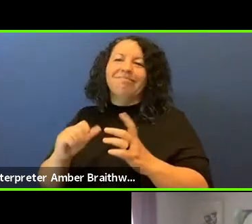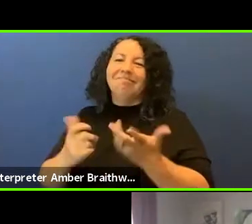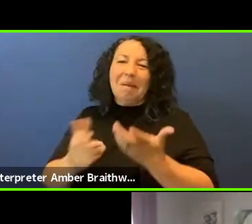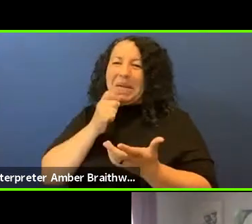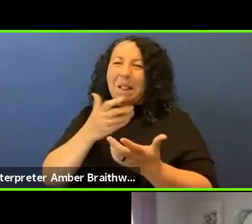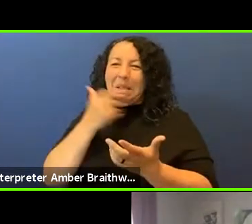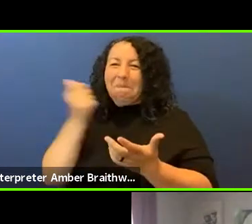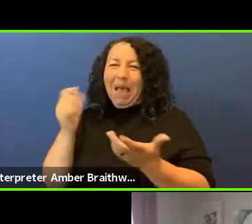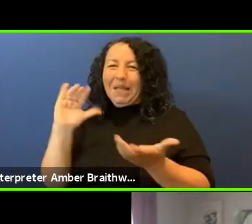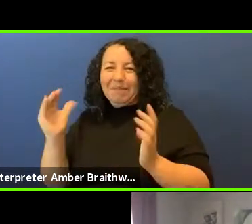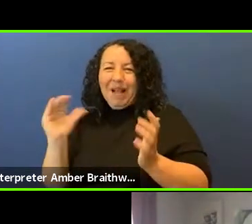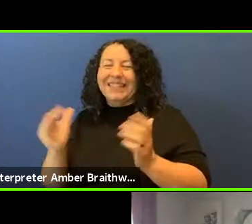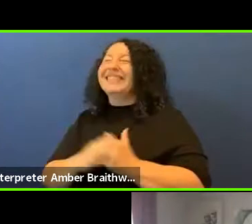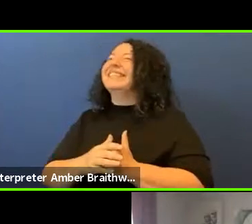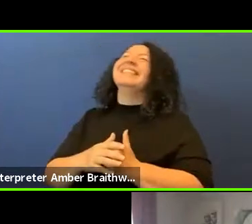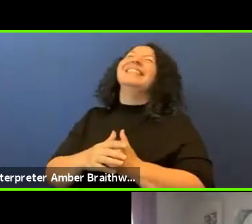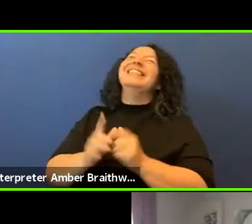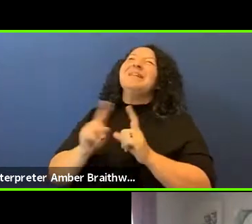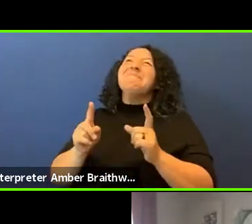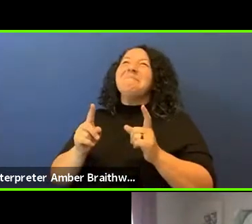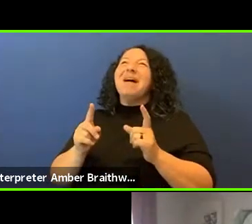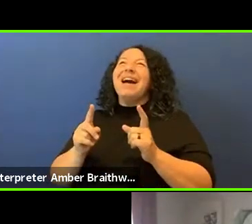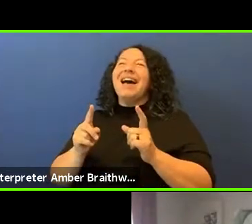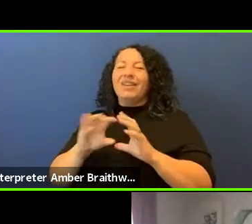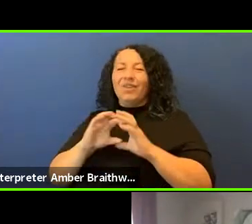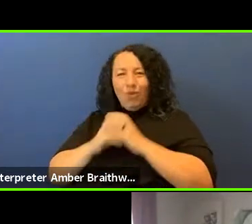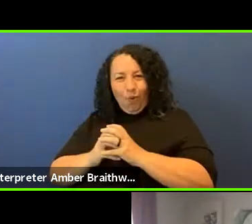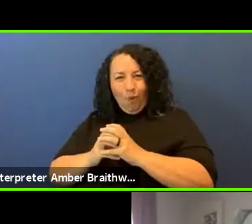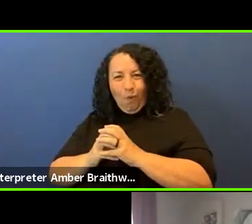way to phrase it - so the core is the speakers